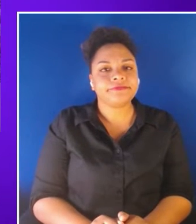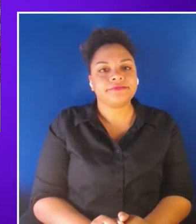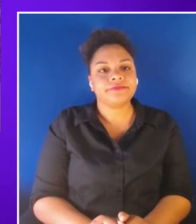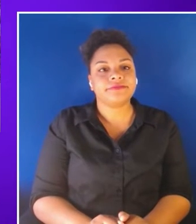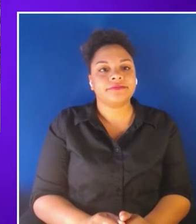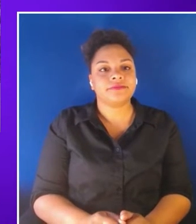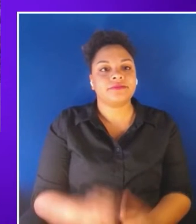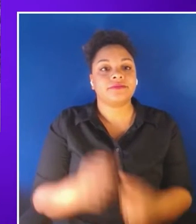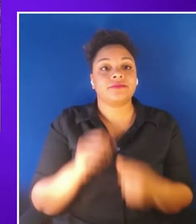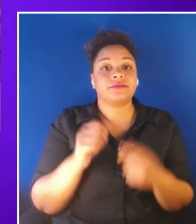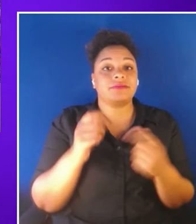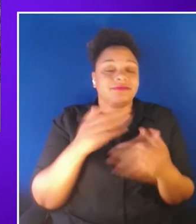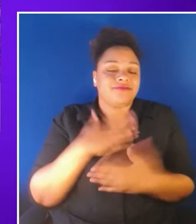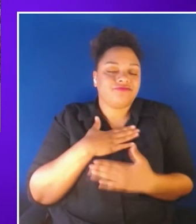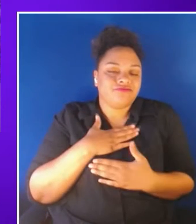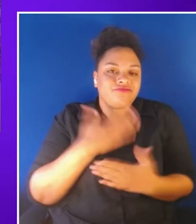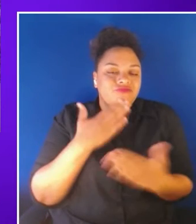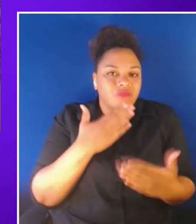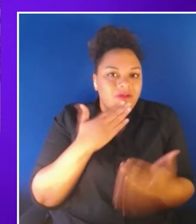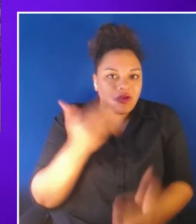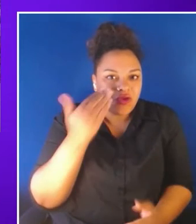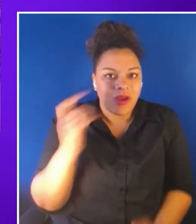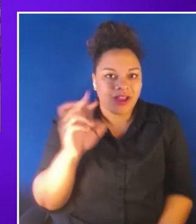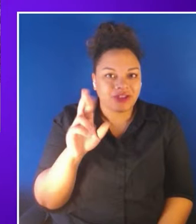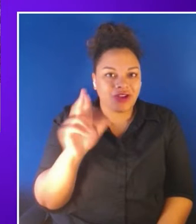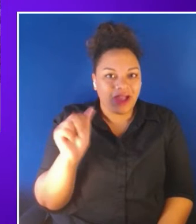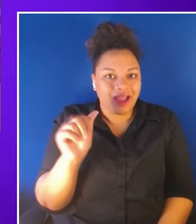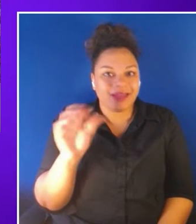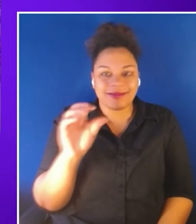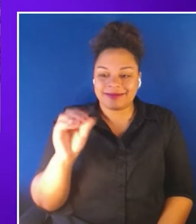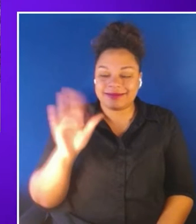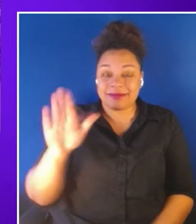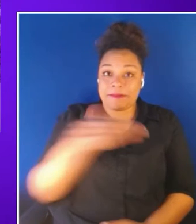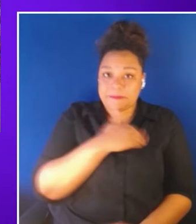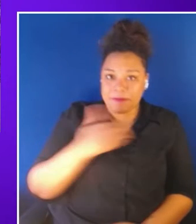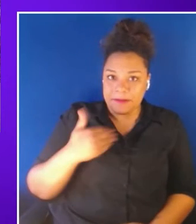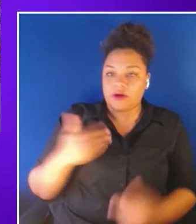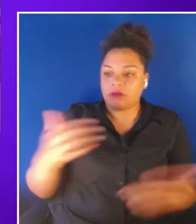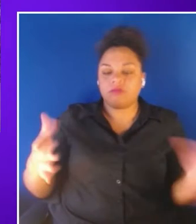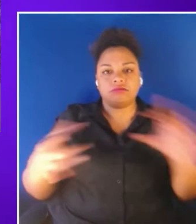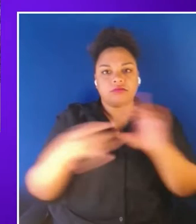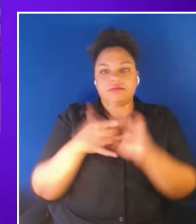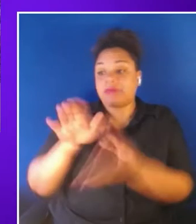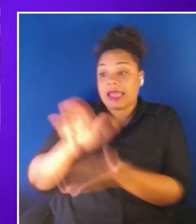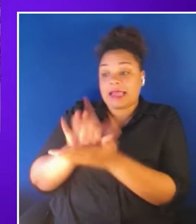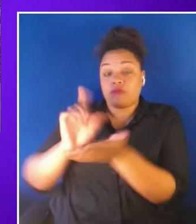XR access and its members are building bridges between academic research trade associations